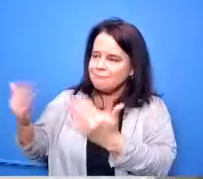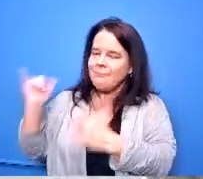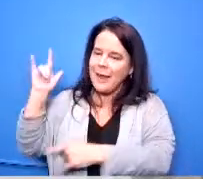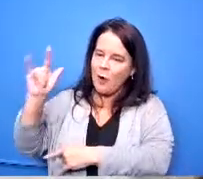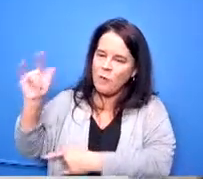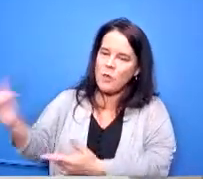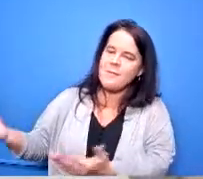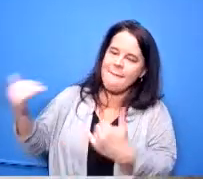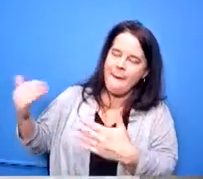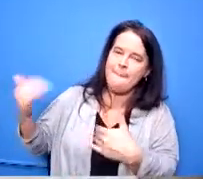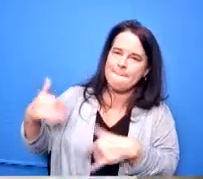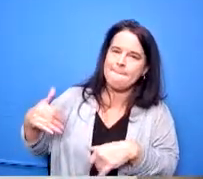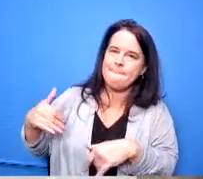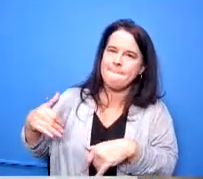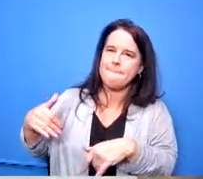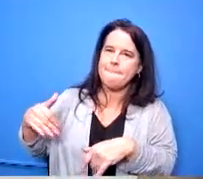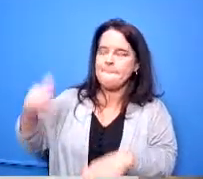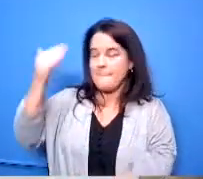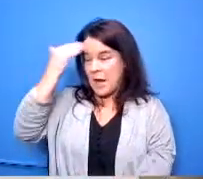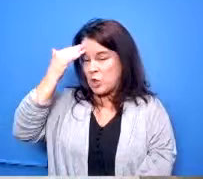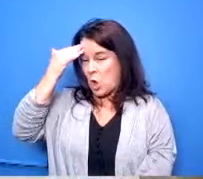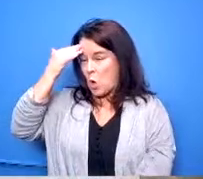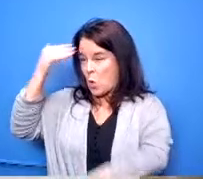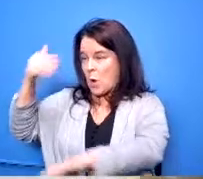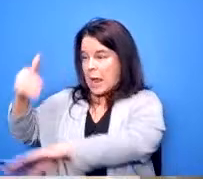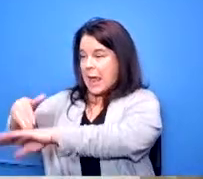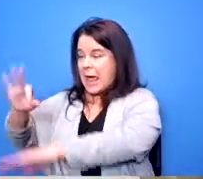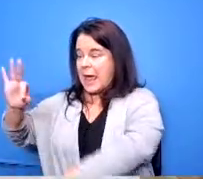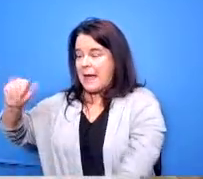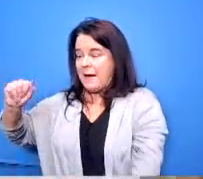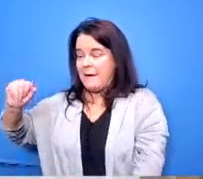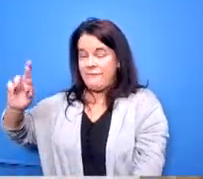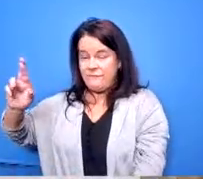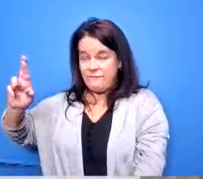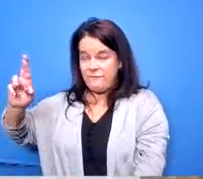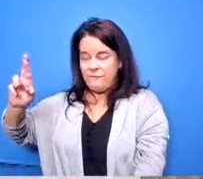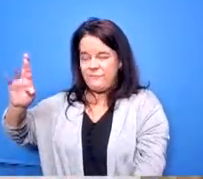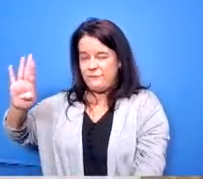come in here because i know they're at fairborn by the by the wright patterson we wanted to put in